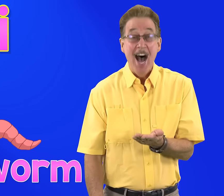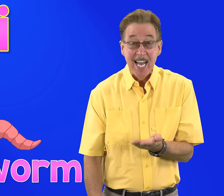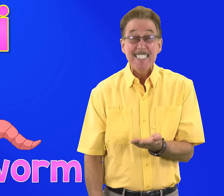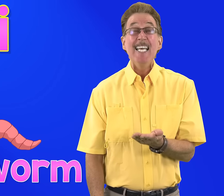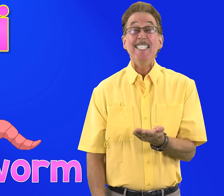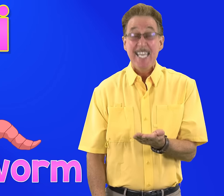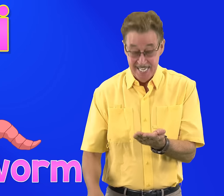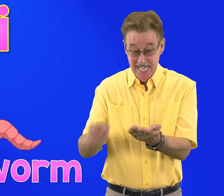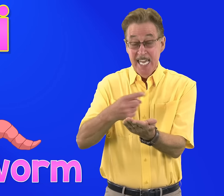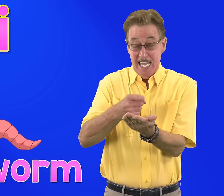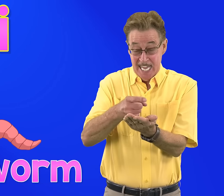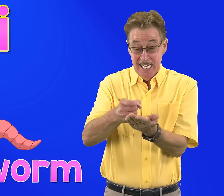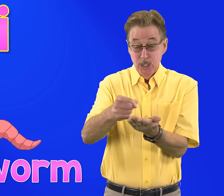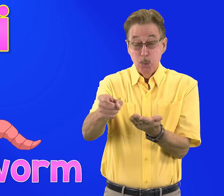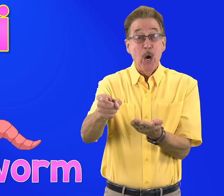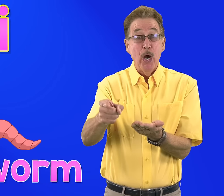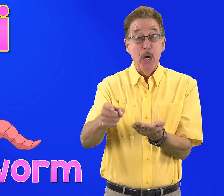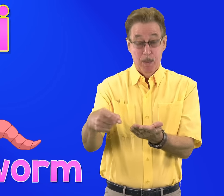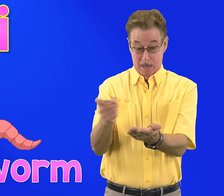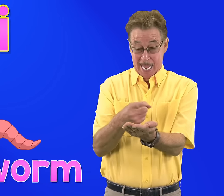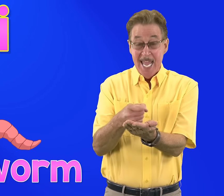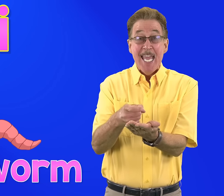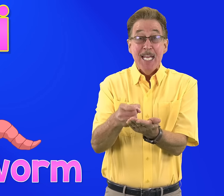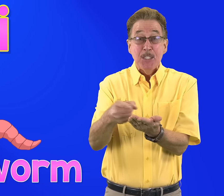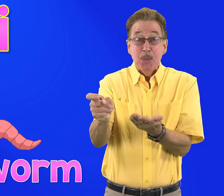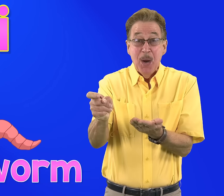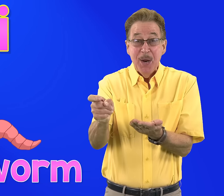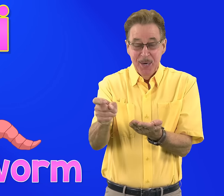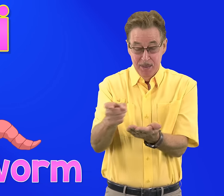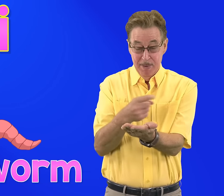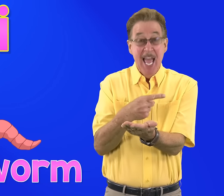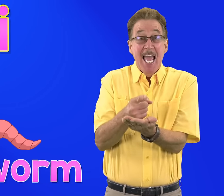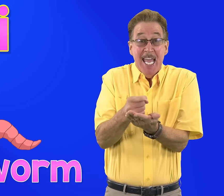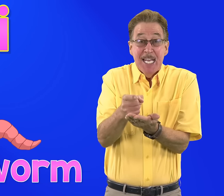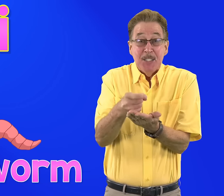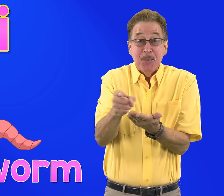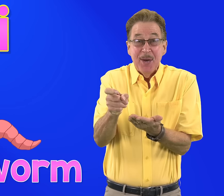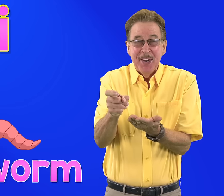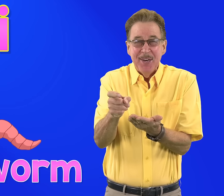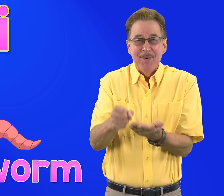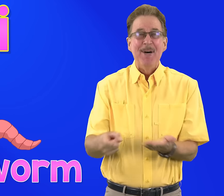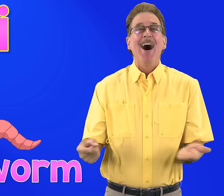I i says /i/ inchworm, inchworm, inchworm